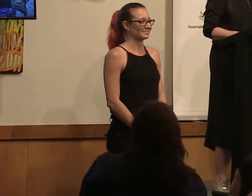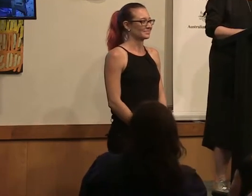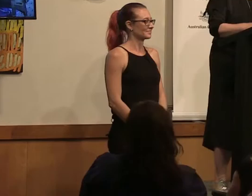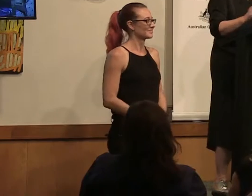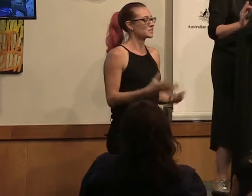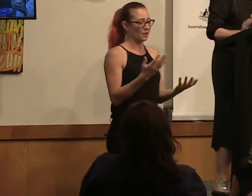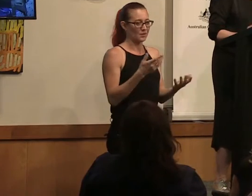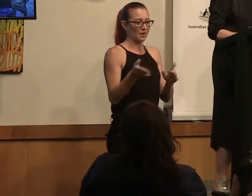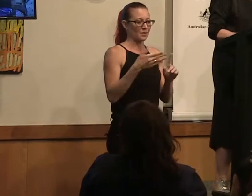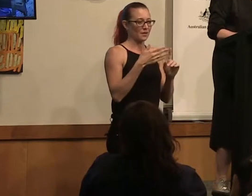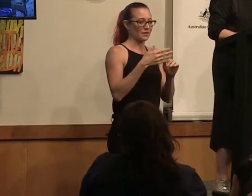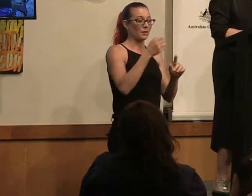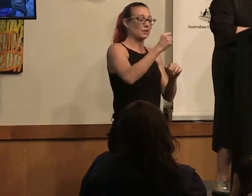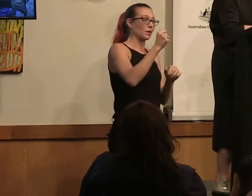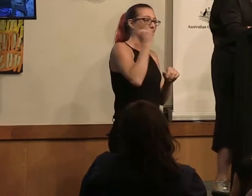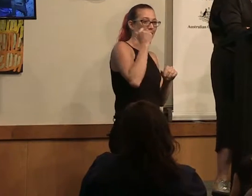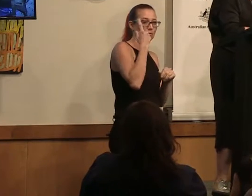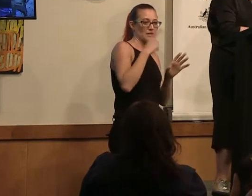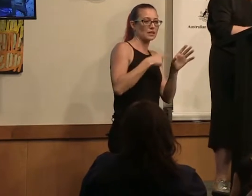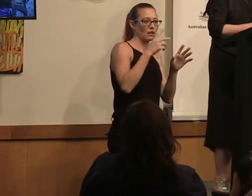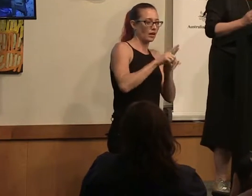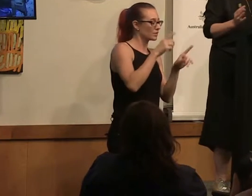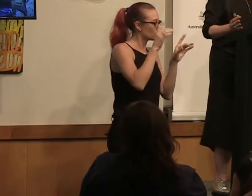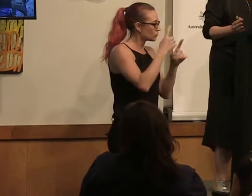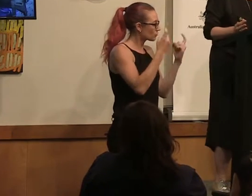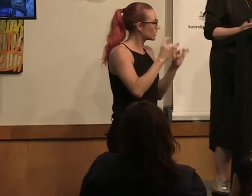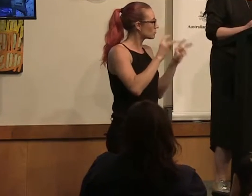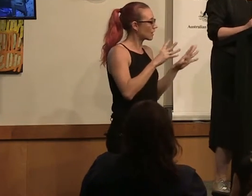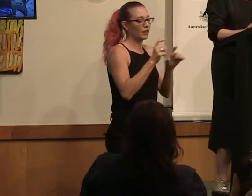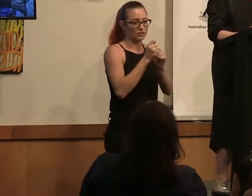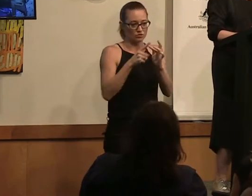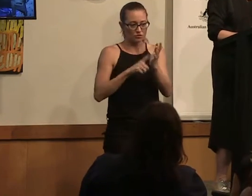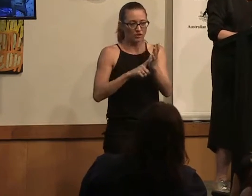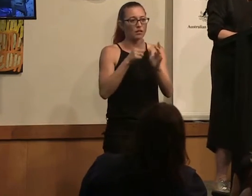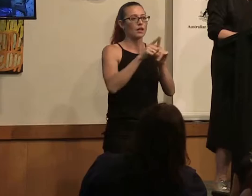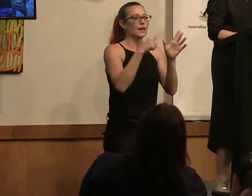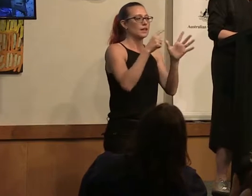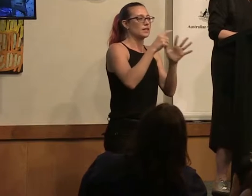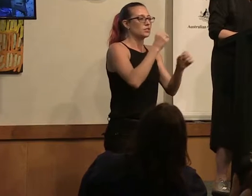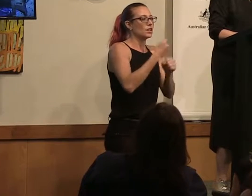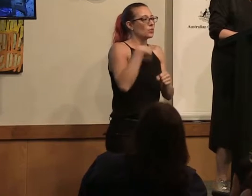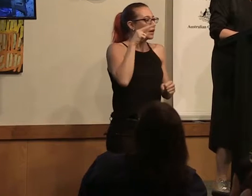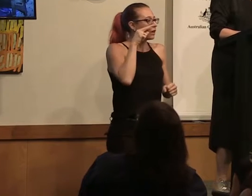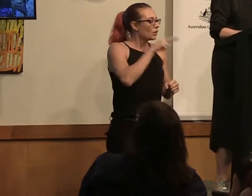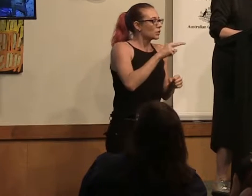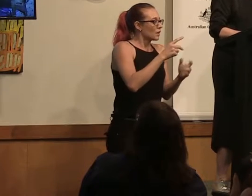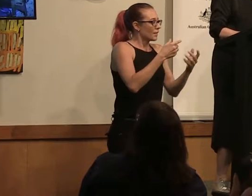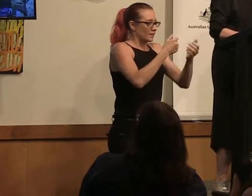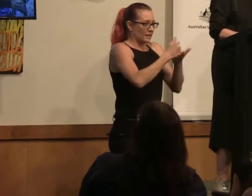So, going back a year, like Screen Australia like Gil, like ADG, we looked at the Lumina figures and thought